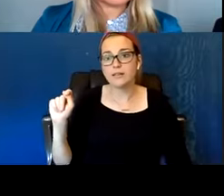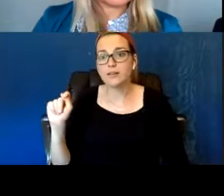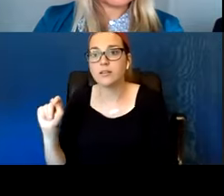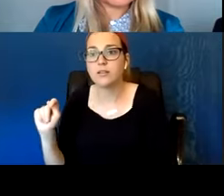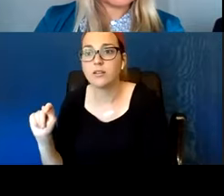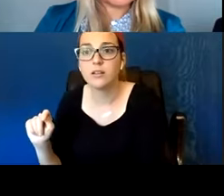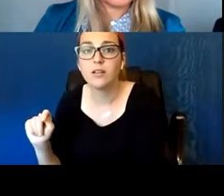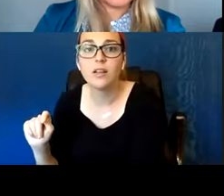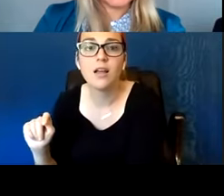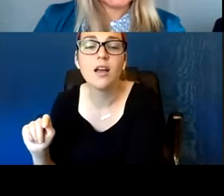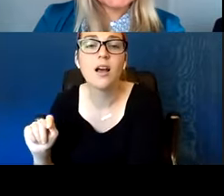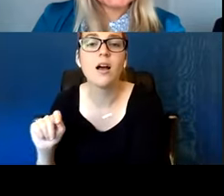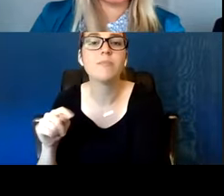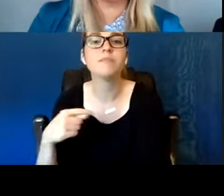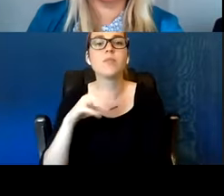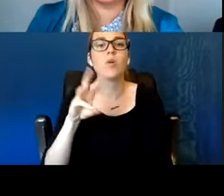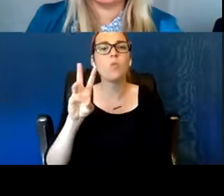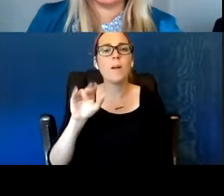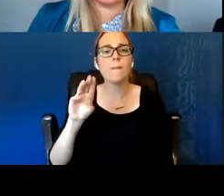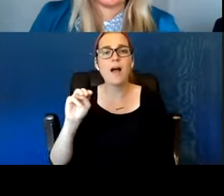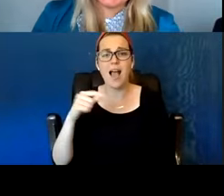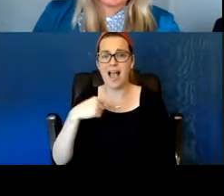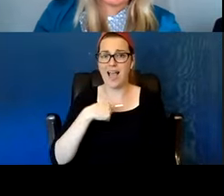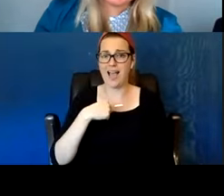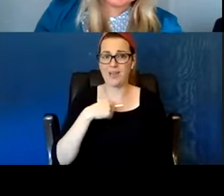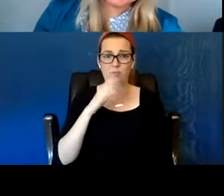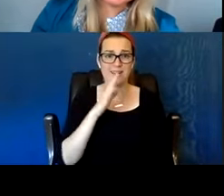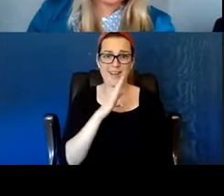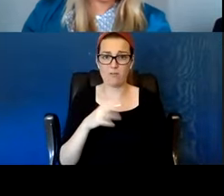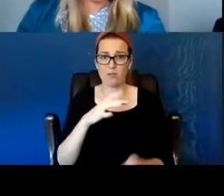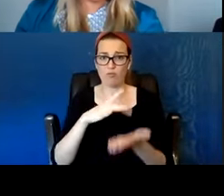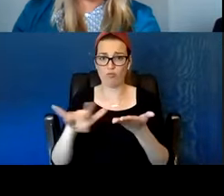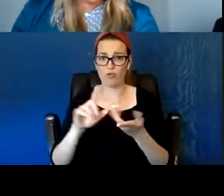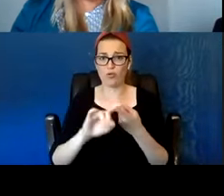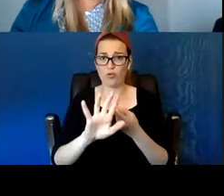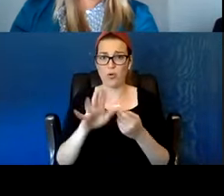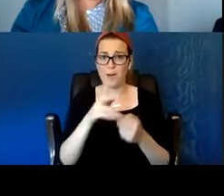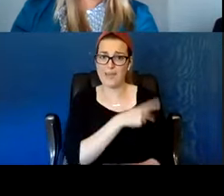I'm very scared of what will happen to me. Yeah, you should be.